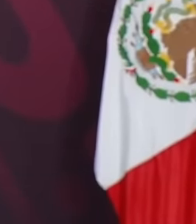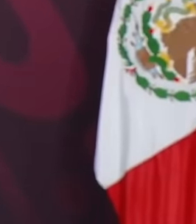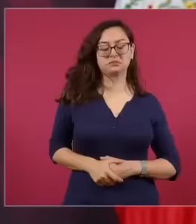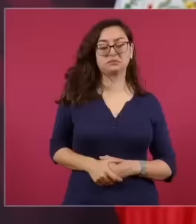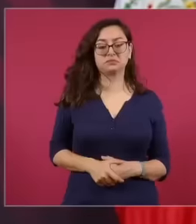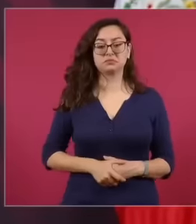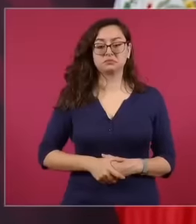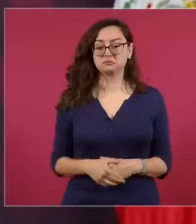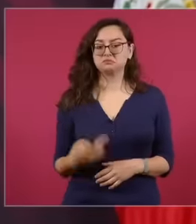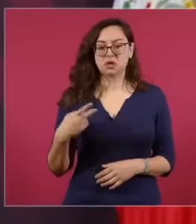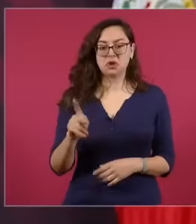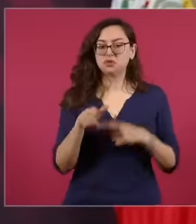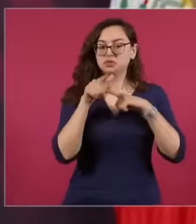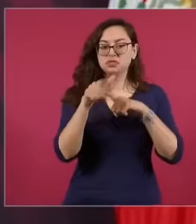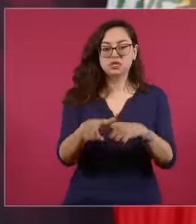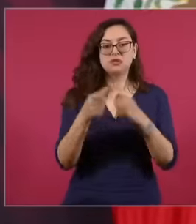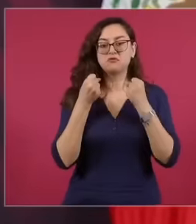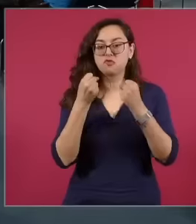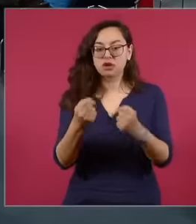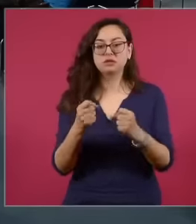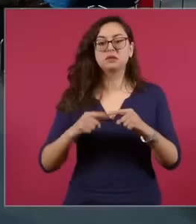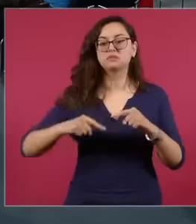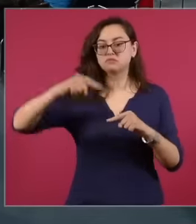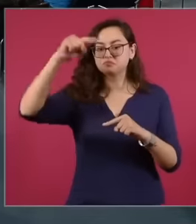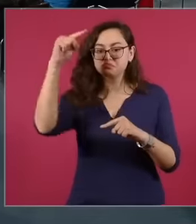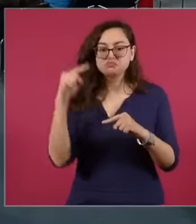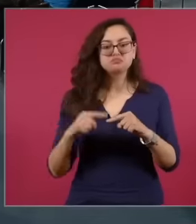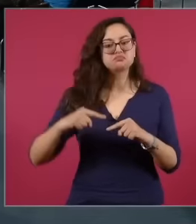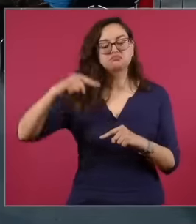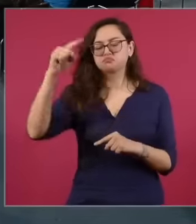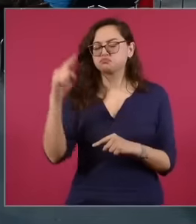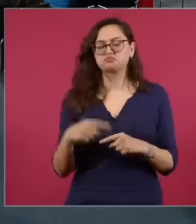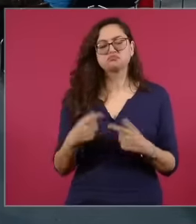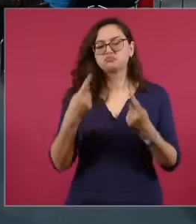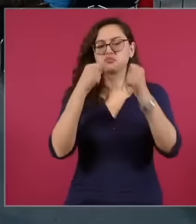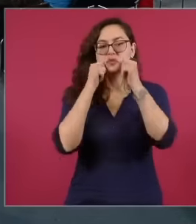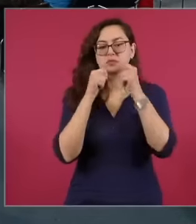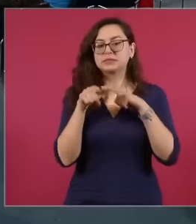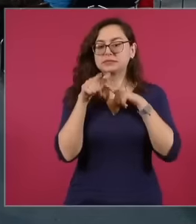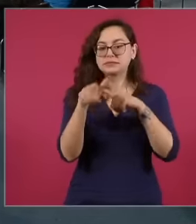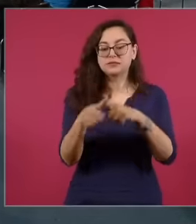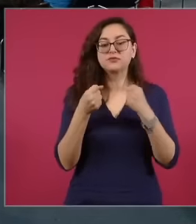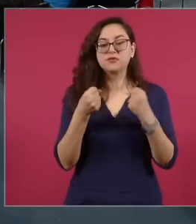that we will see what